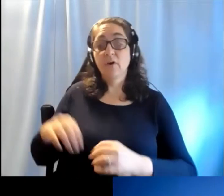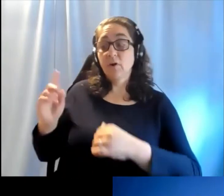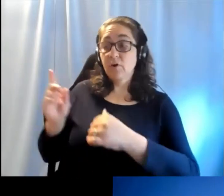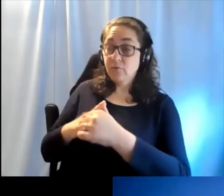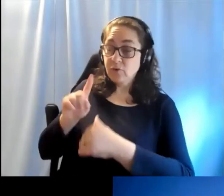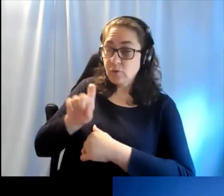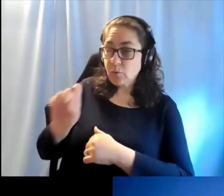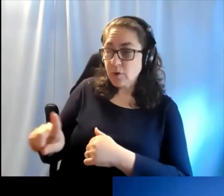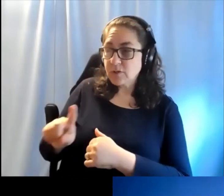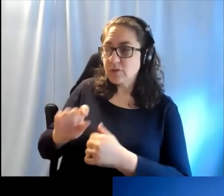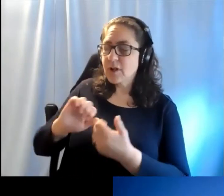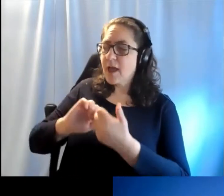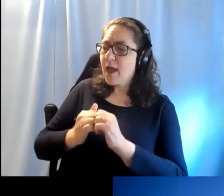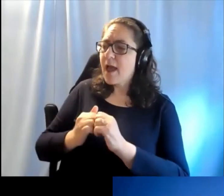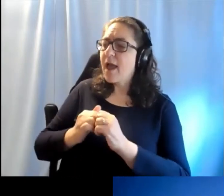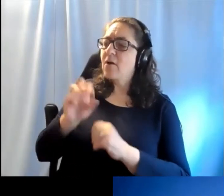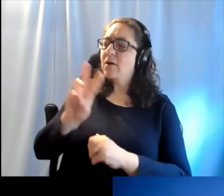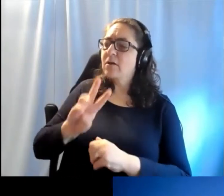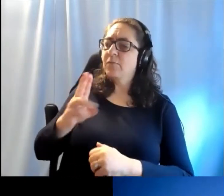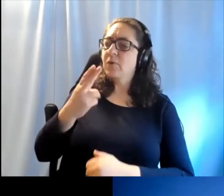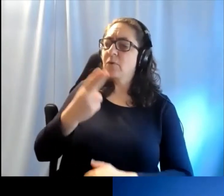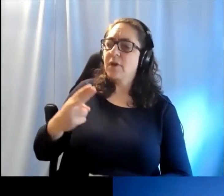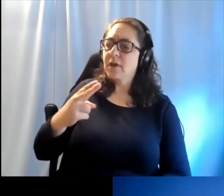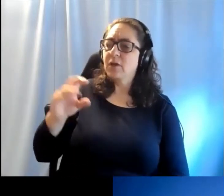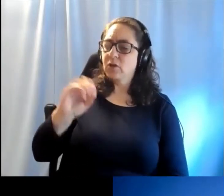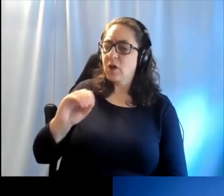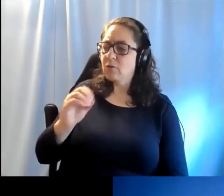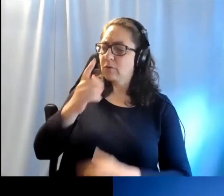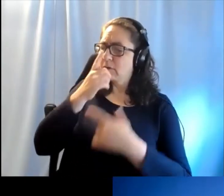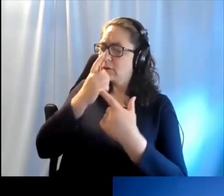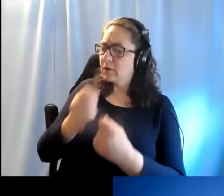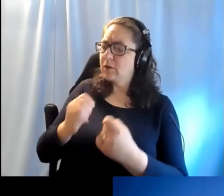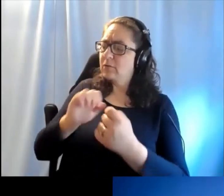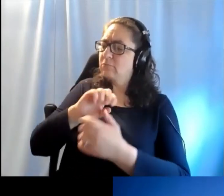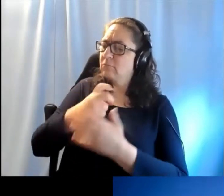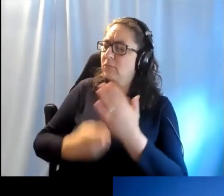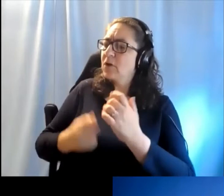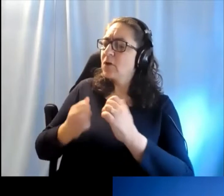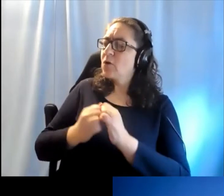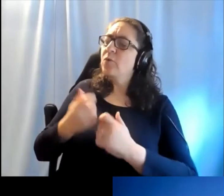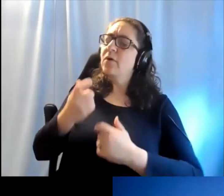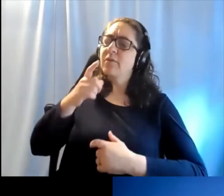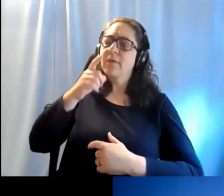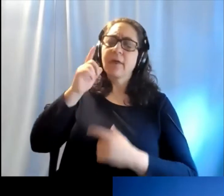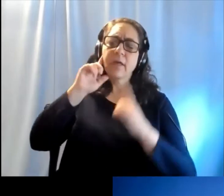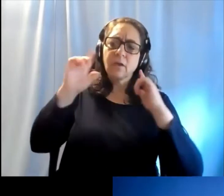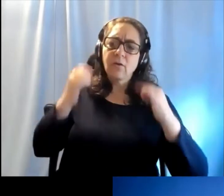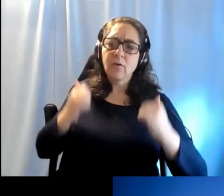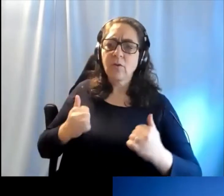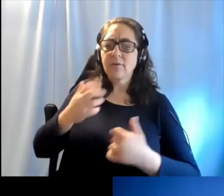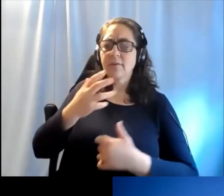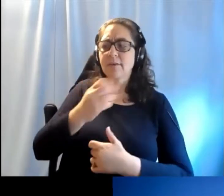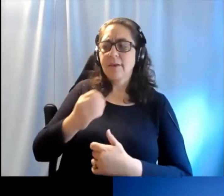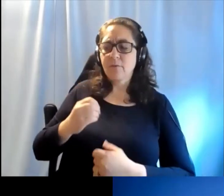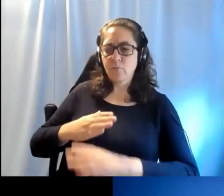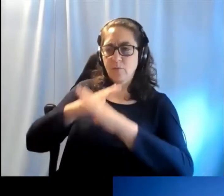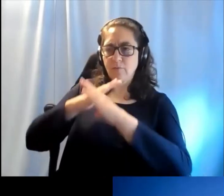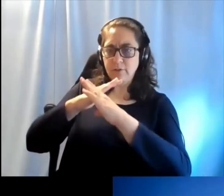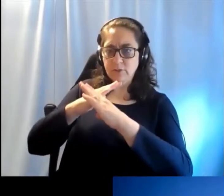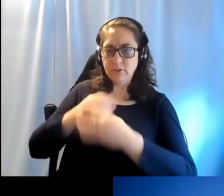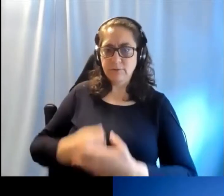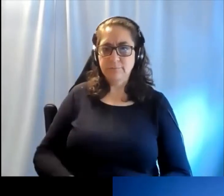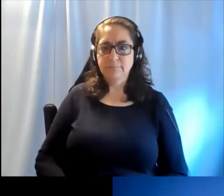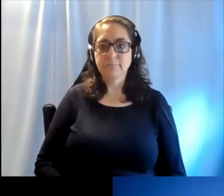For the first question, how did the WHO become so interested in hearing loss and its prevention?